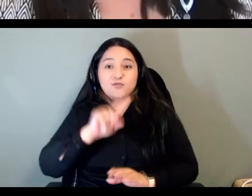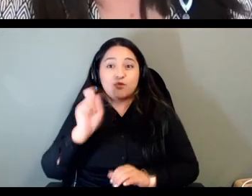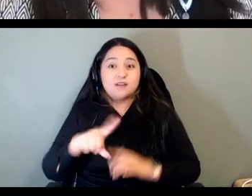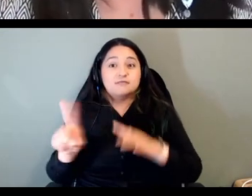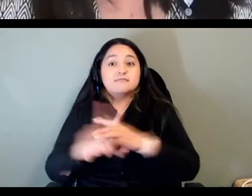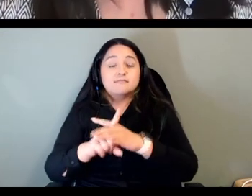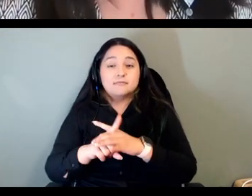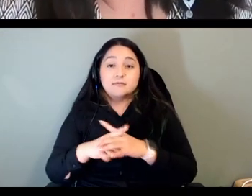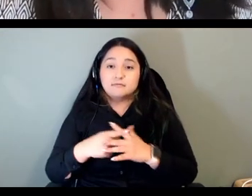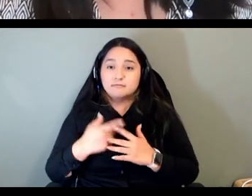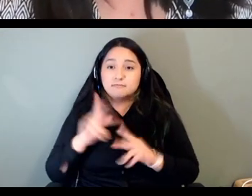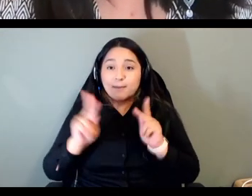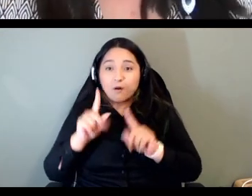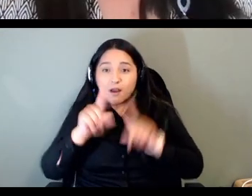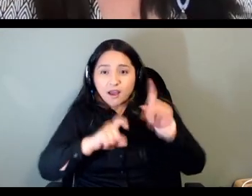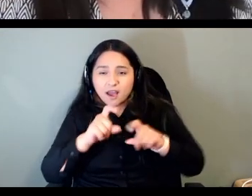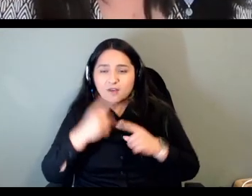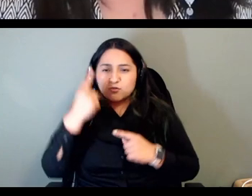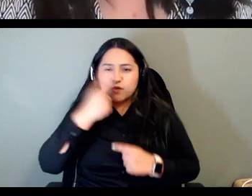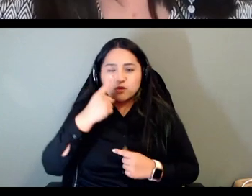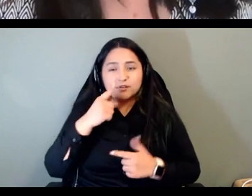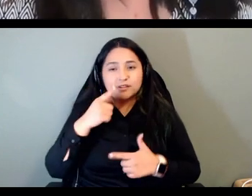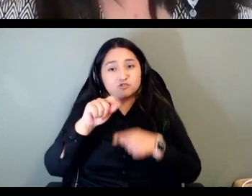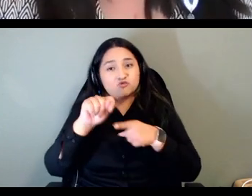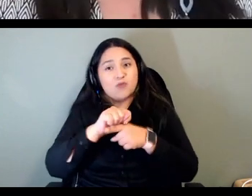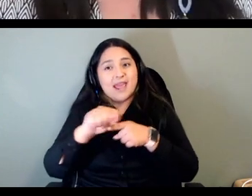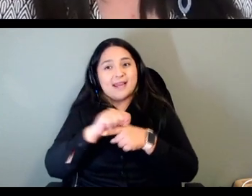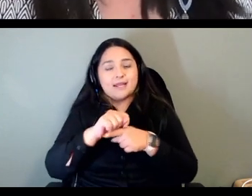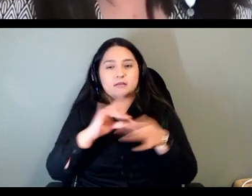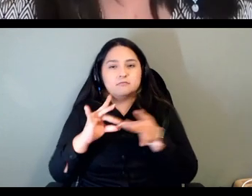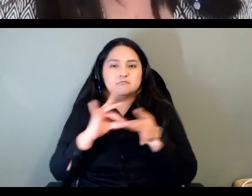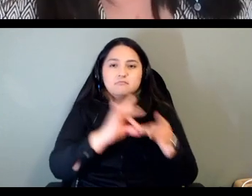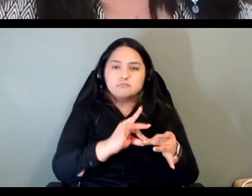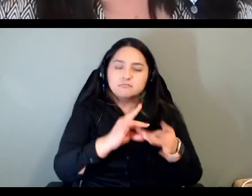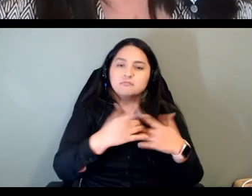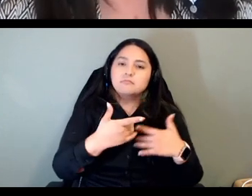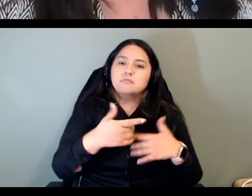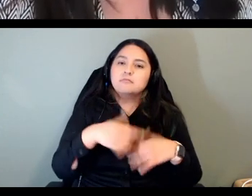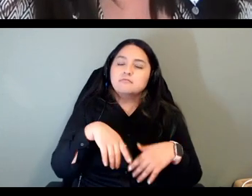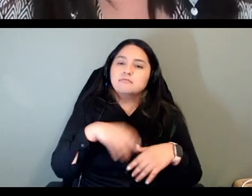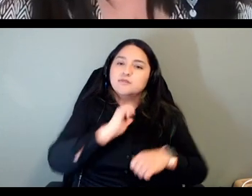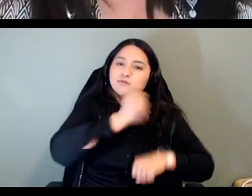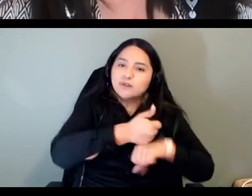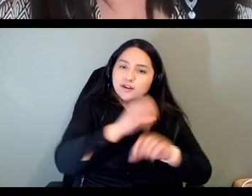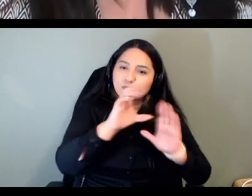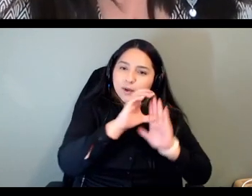more about language revitalization creating curriculum for indigenous languages and candace